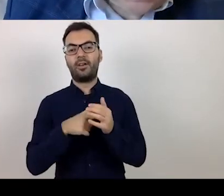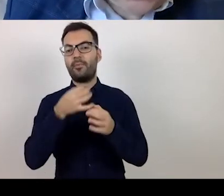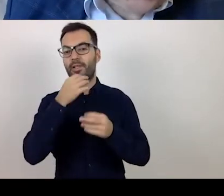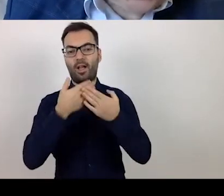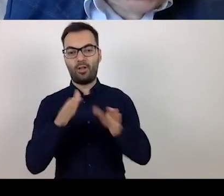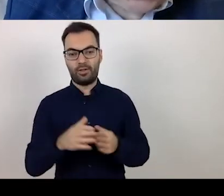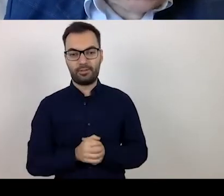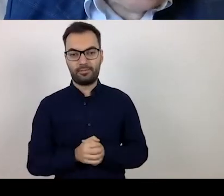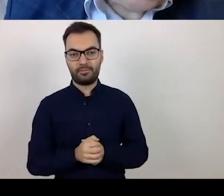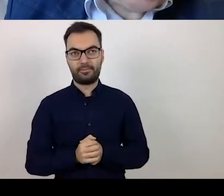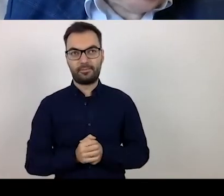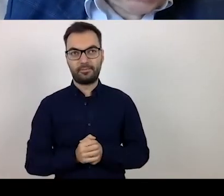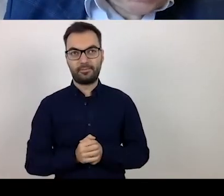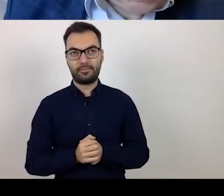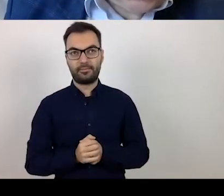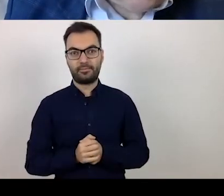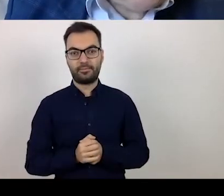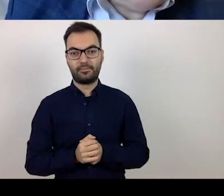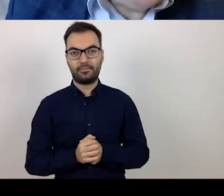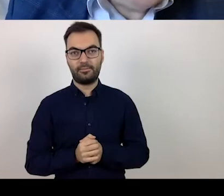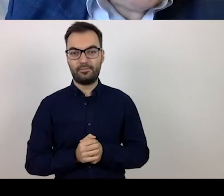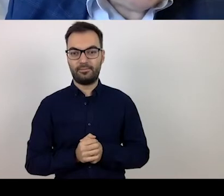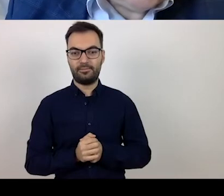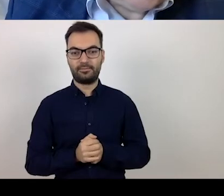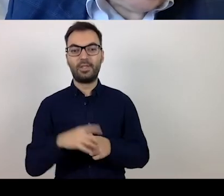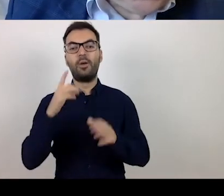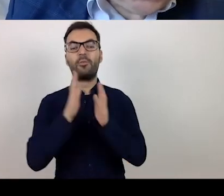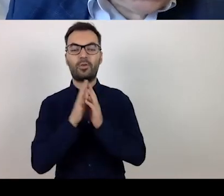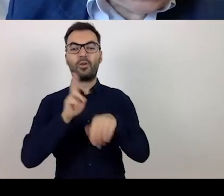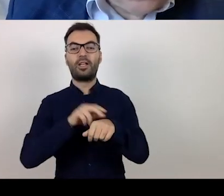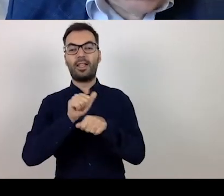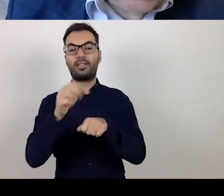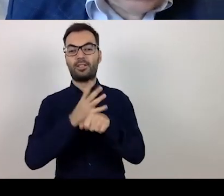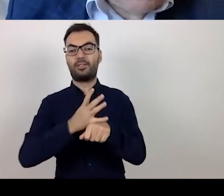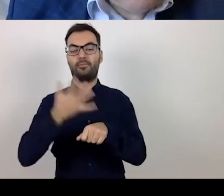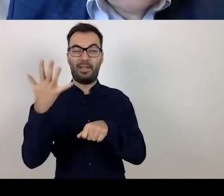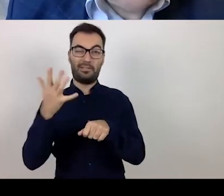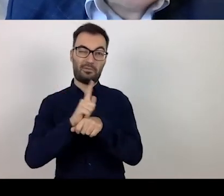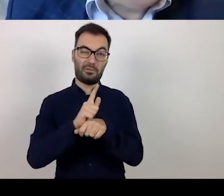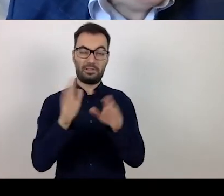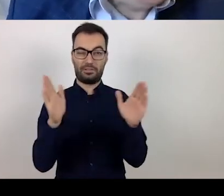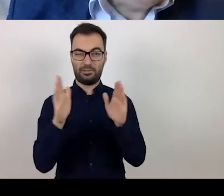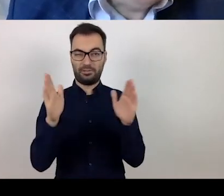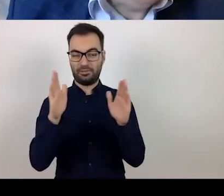I would also like to ask you at around 11.45 - 12.00